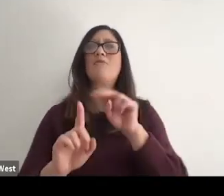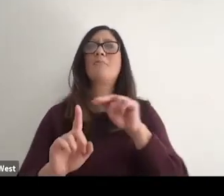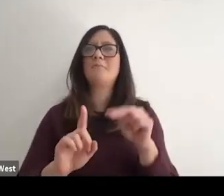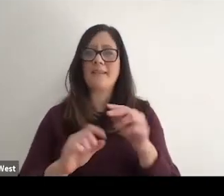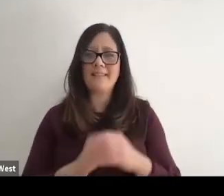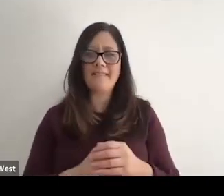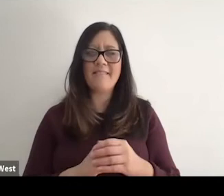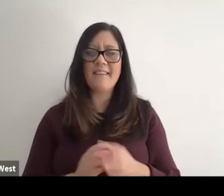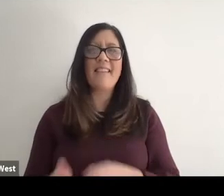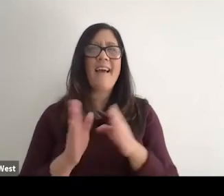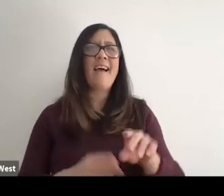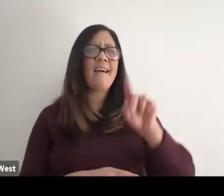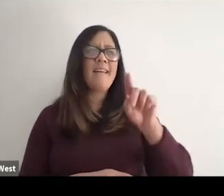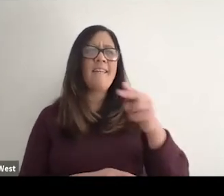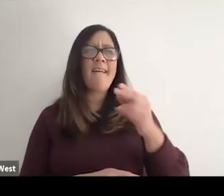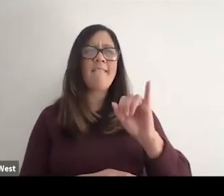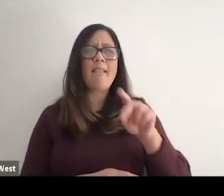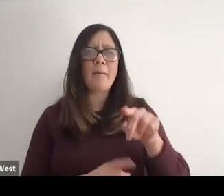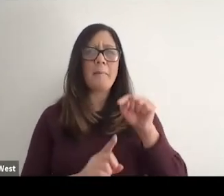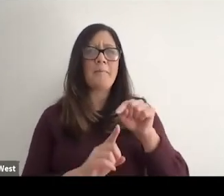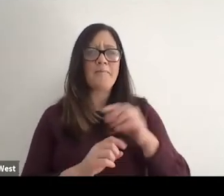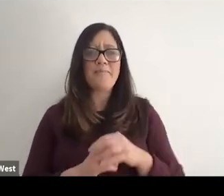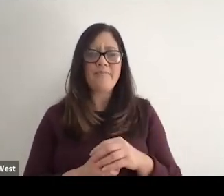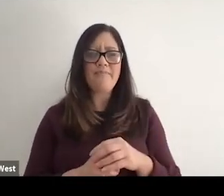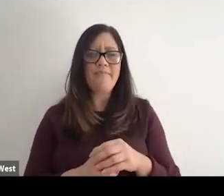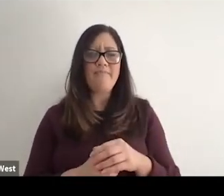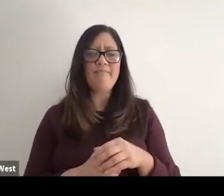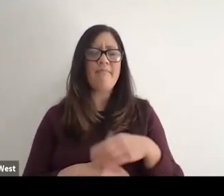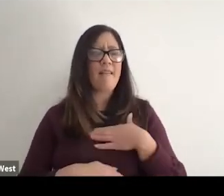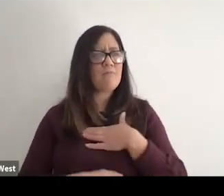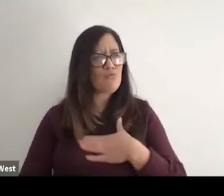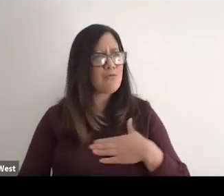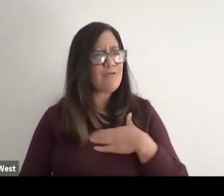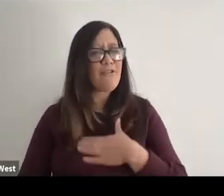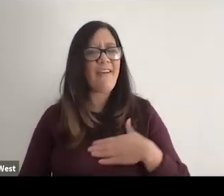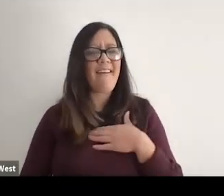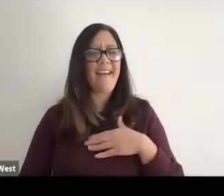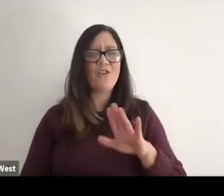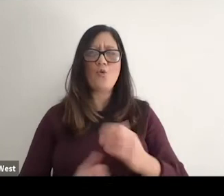and you know it's a completely different perspective and I look at fill fill up and and certainly